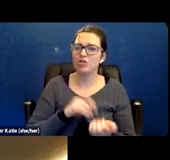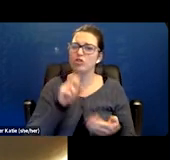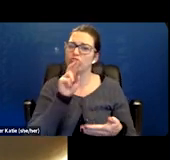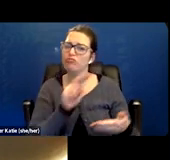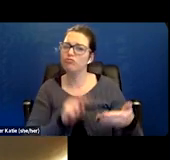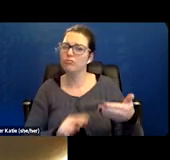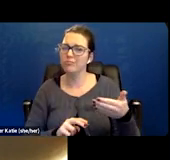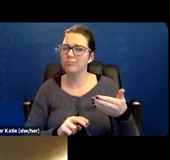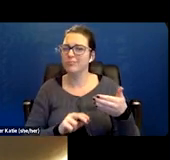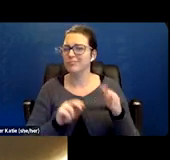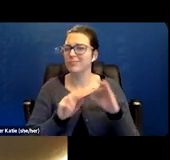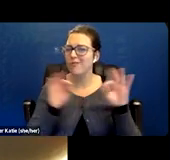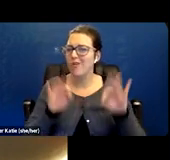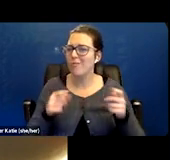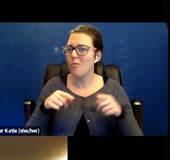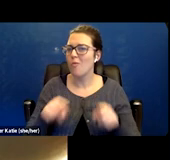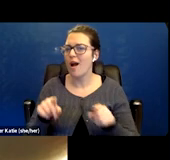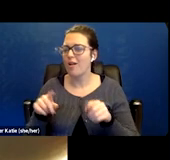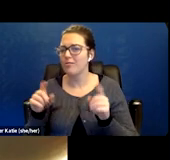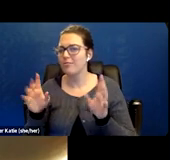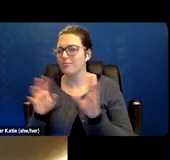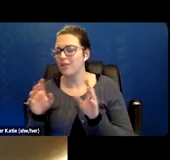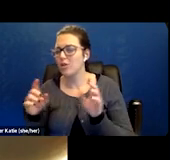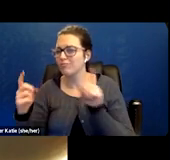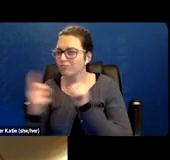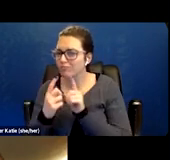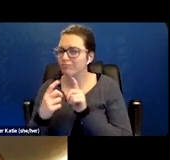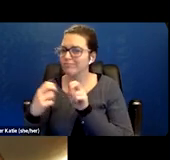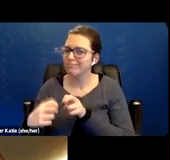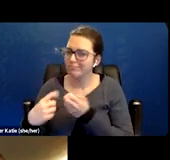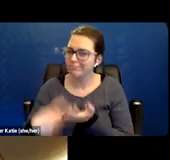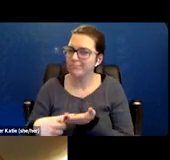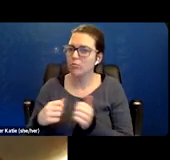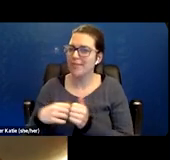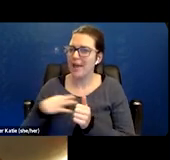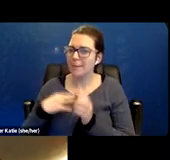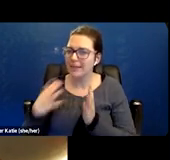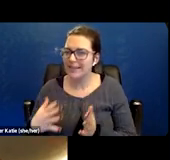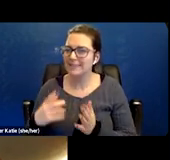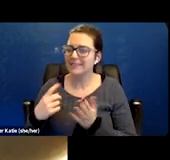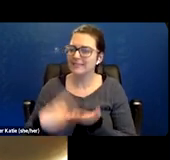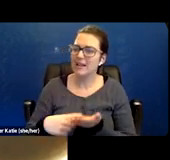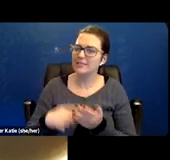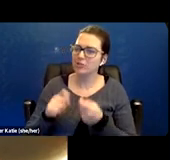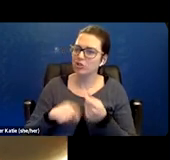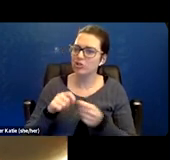with their applicants who are discussing certain symptoms? And how they can you know, see if they can't meet one of the listings